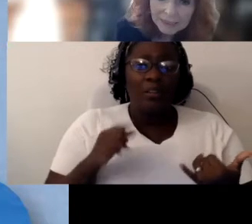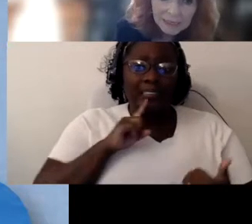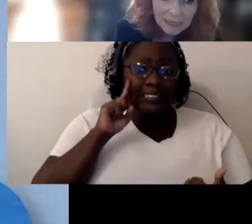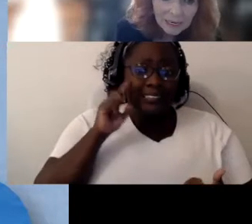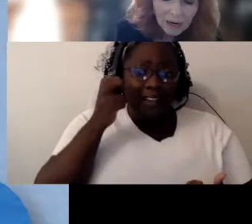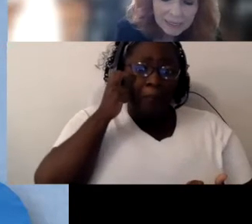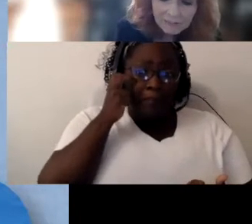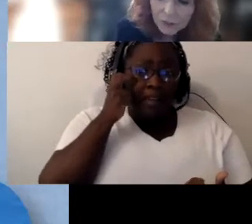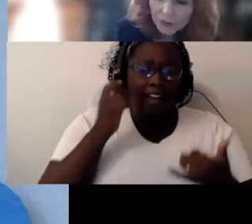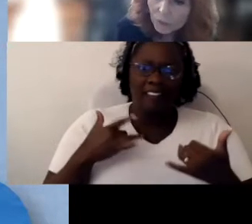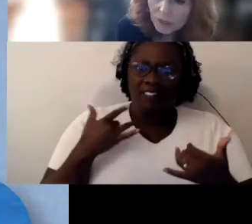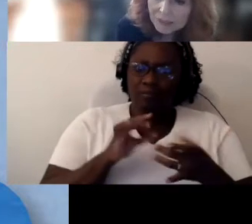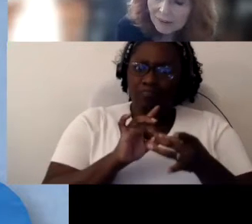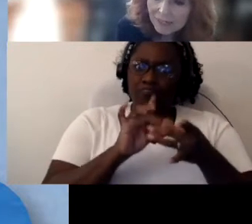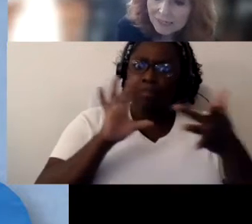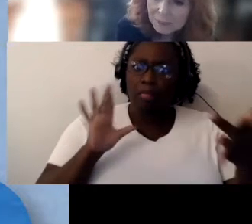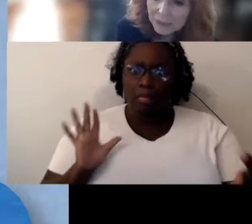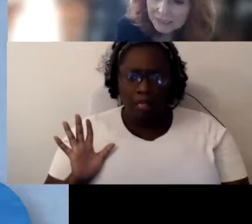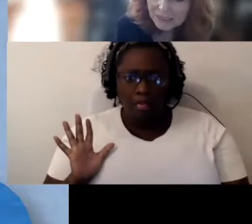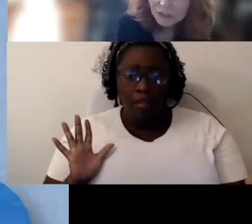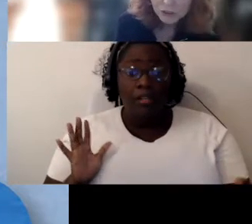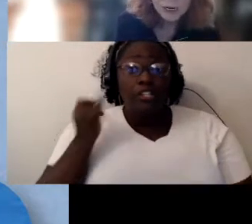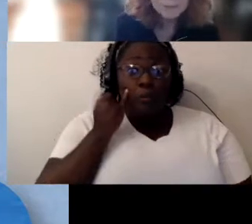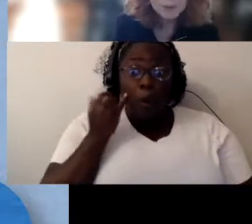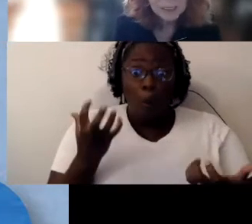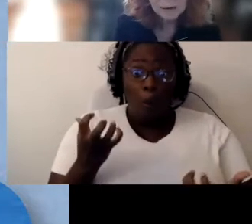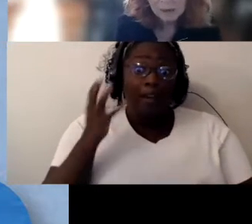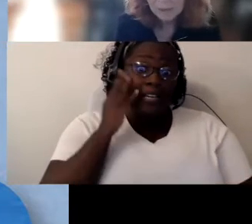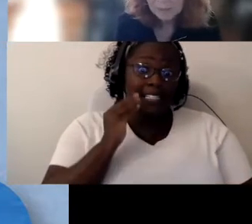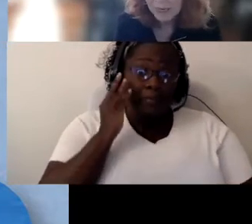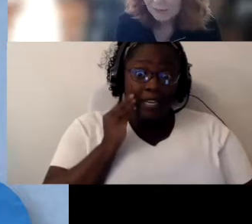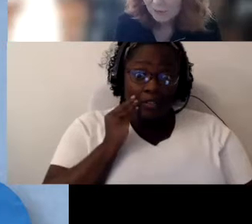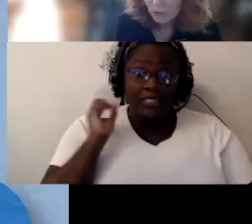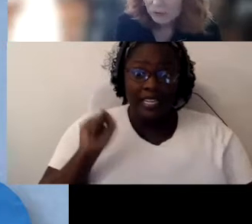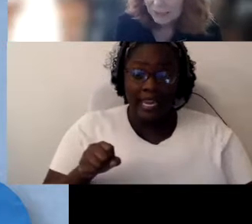And if you ever want to have an experience, try putting on a blindfold.